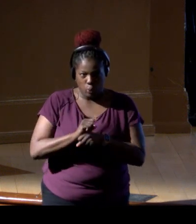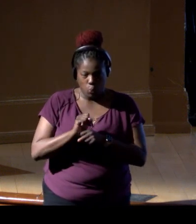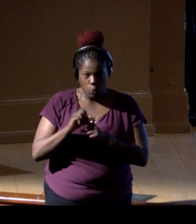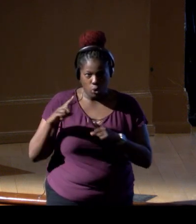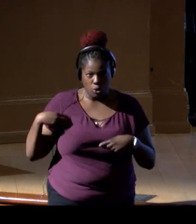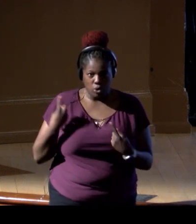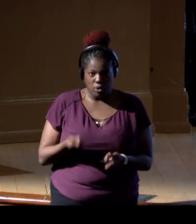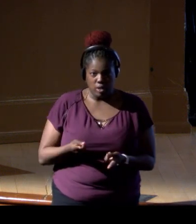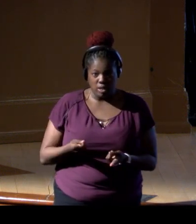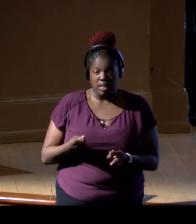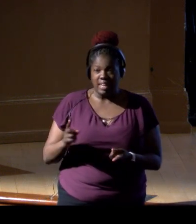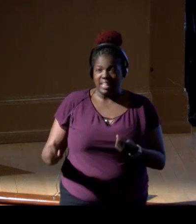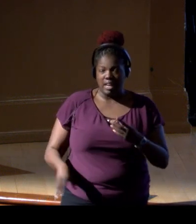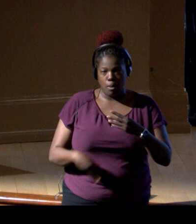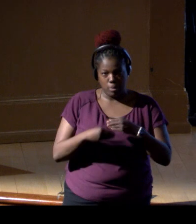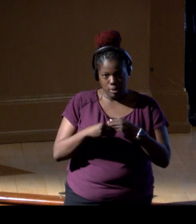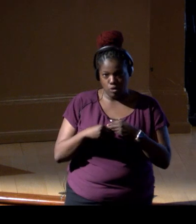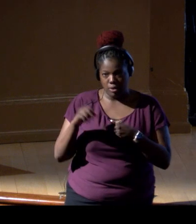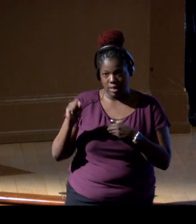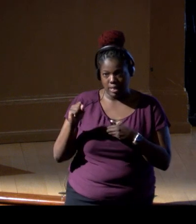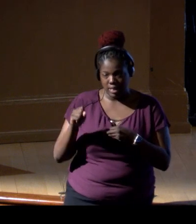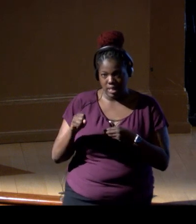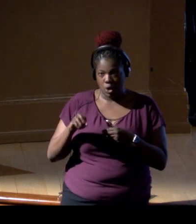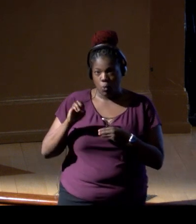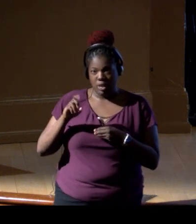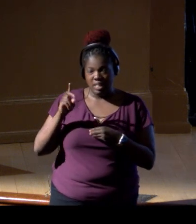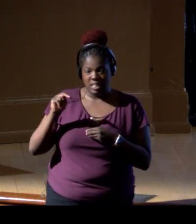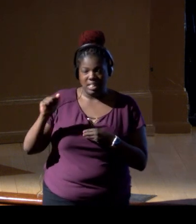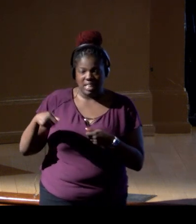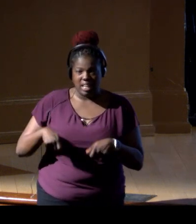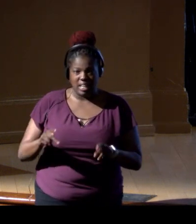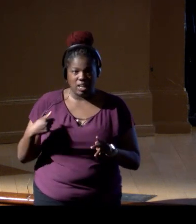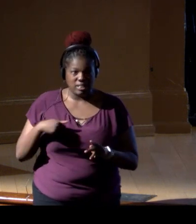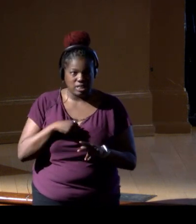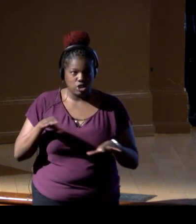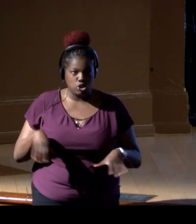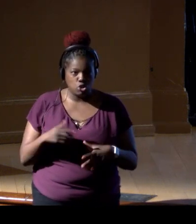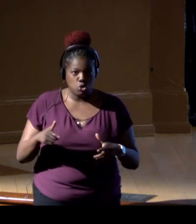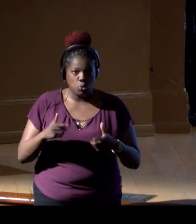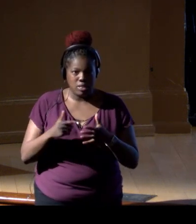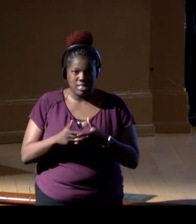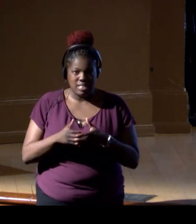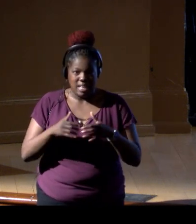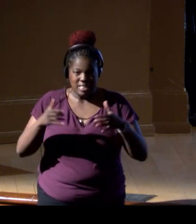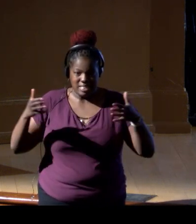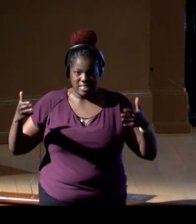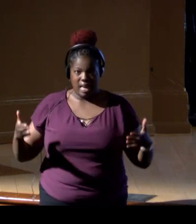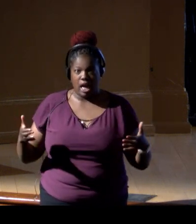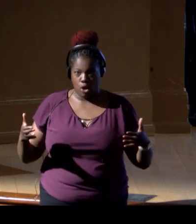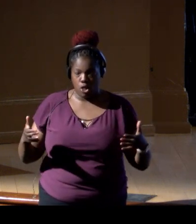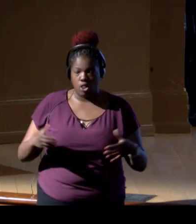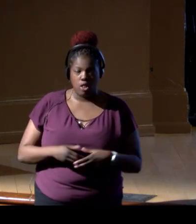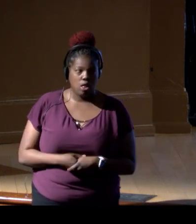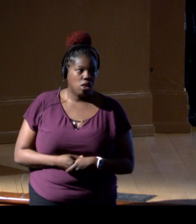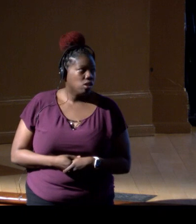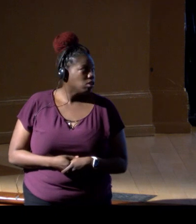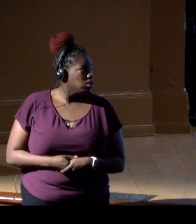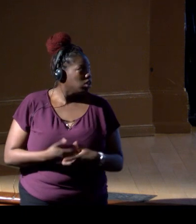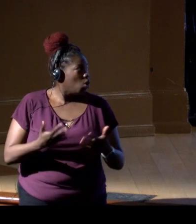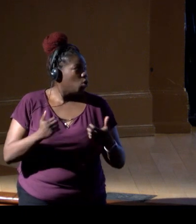It is complementary. What eDNA allows us to do is to do this at scale, right? So I wanted to share this example